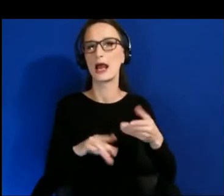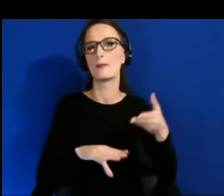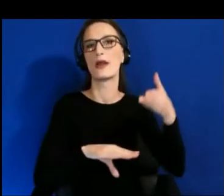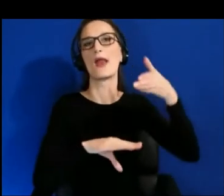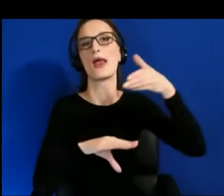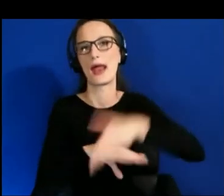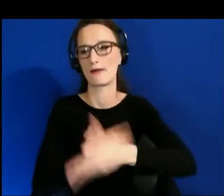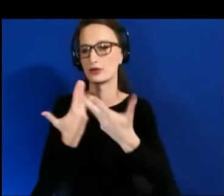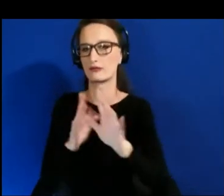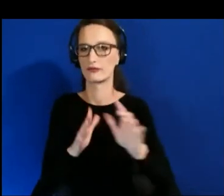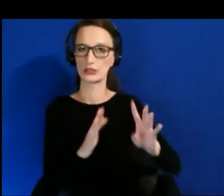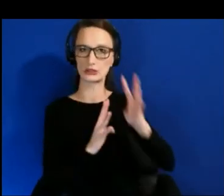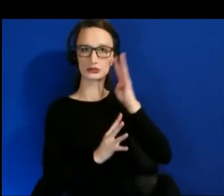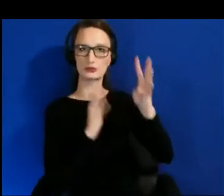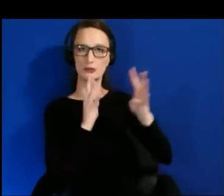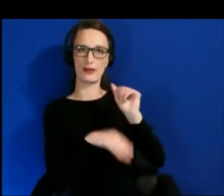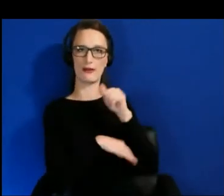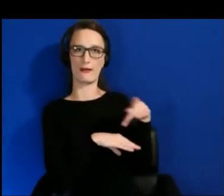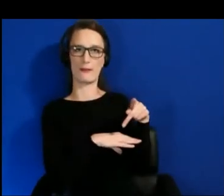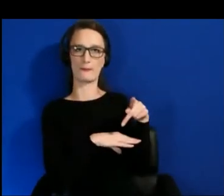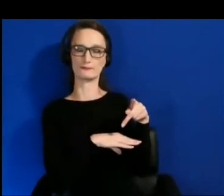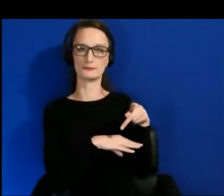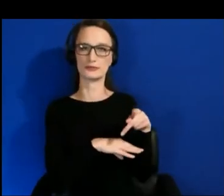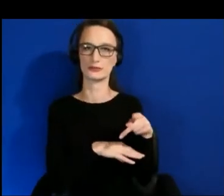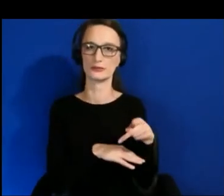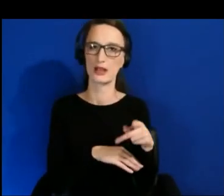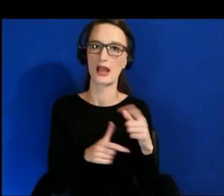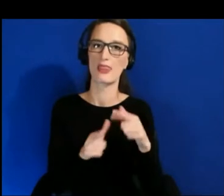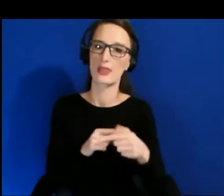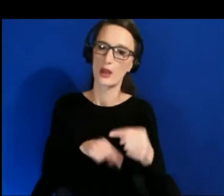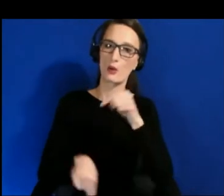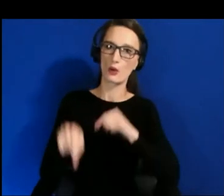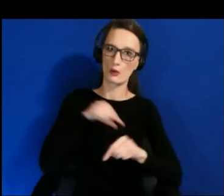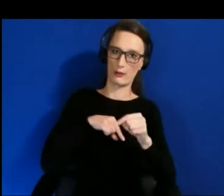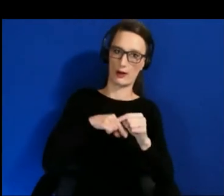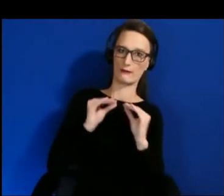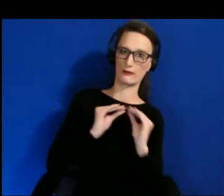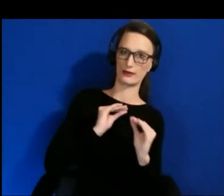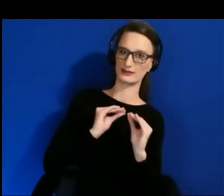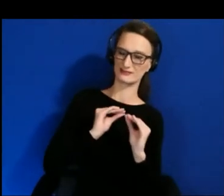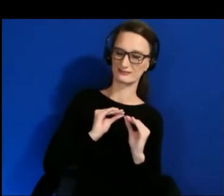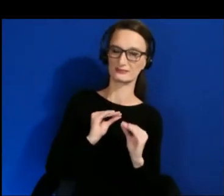but given how immersive and personal VR experiences can be where you're actually living and experiencing